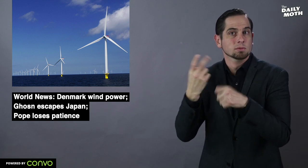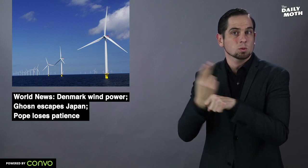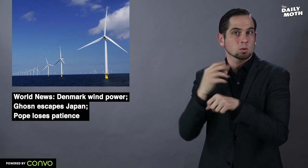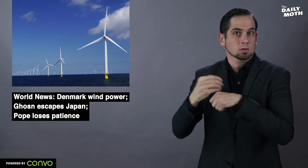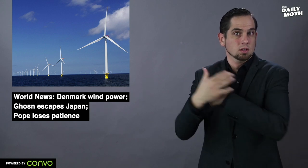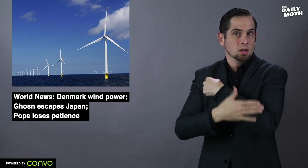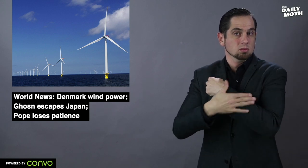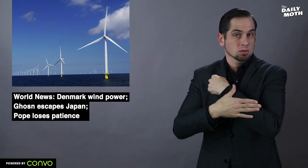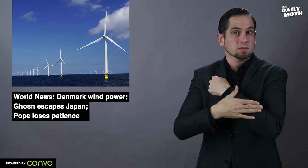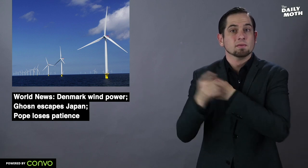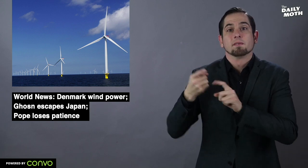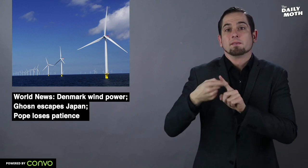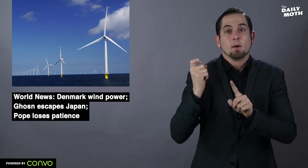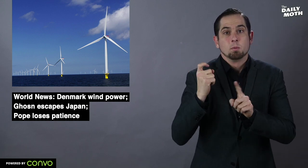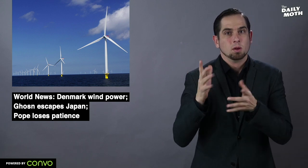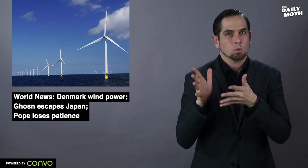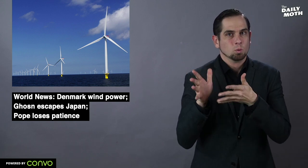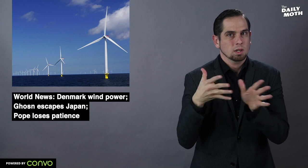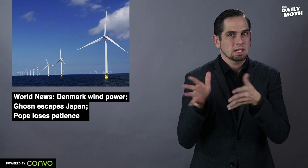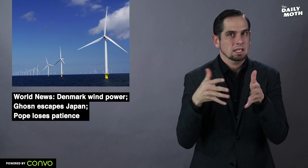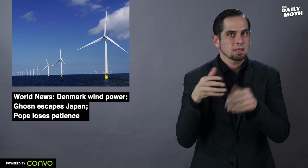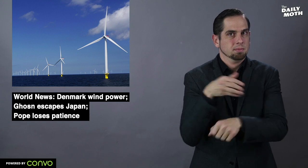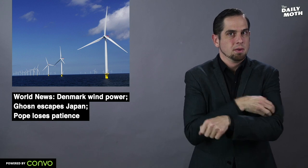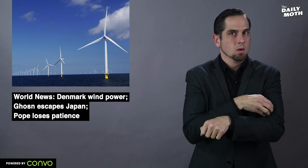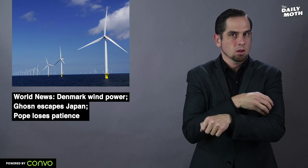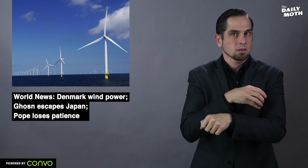used in the country came from wind power.